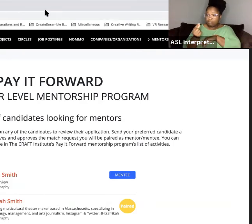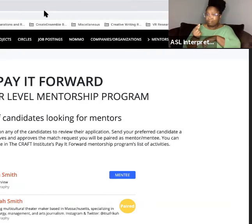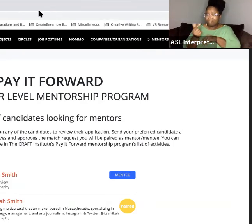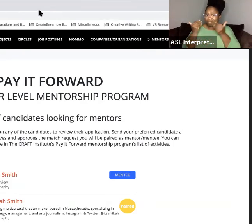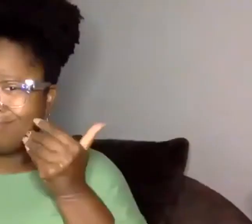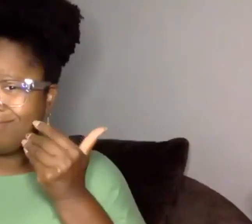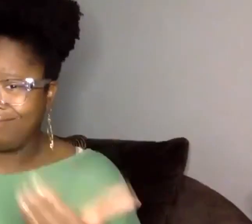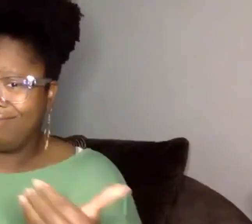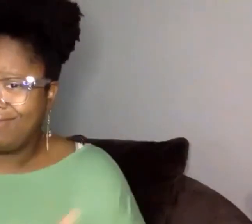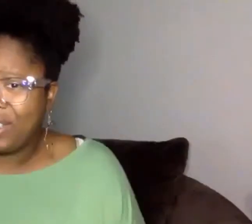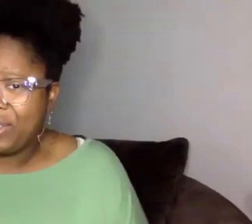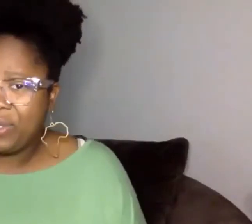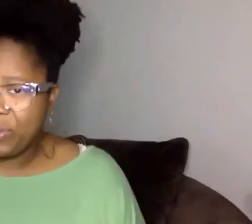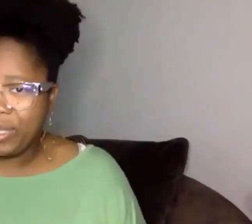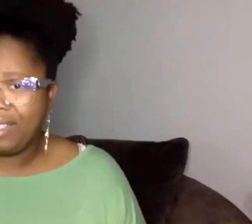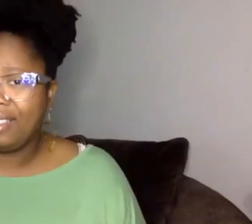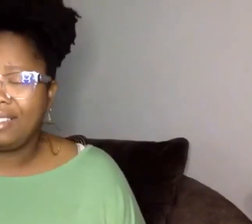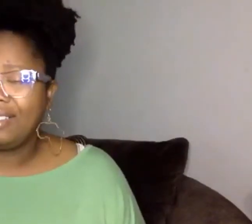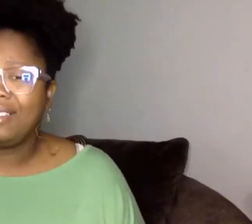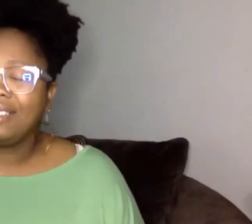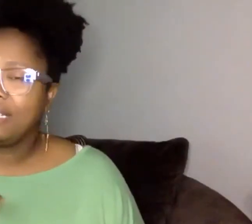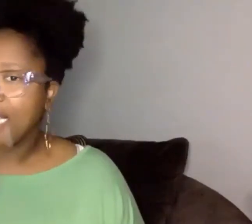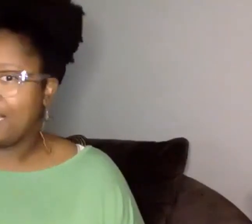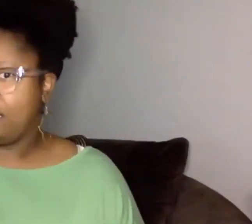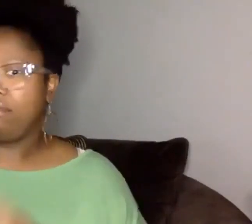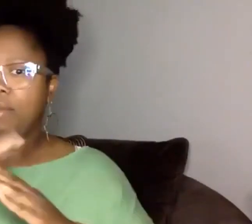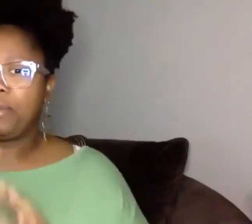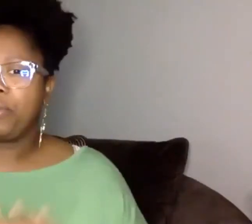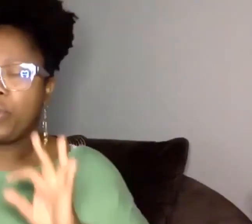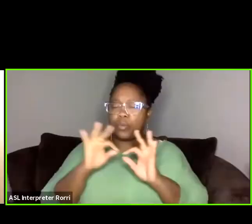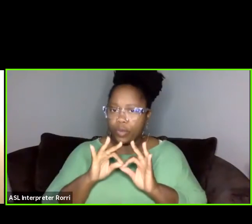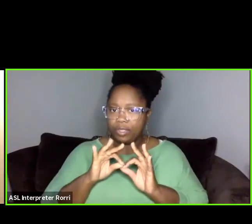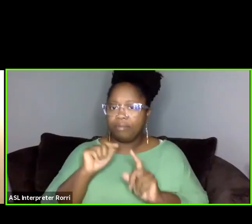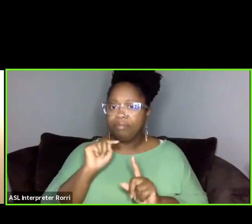I think what's most important is really assessing